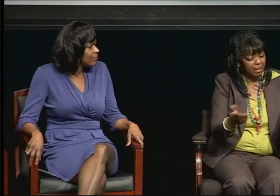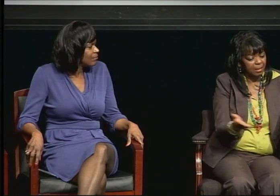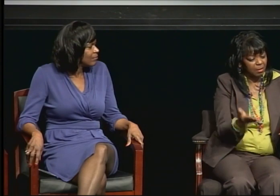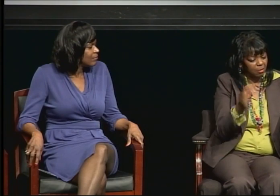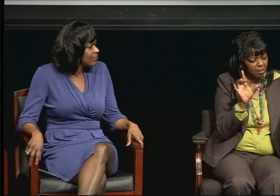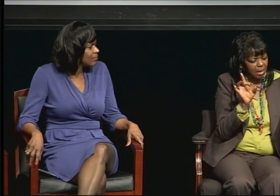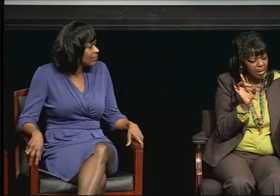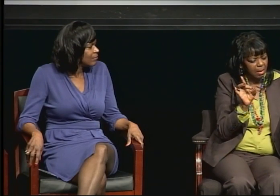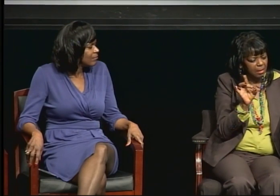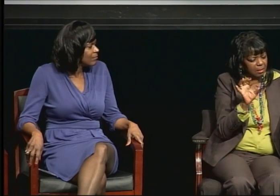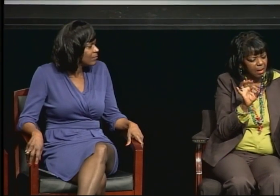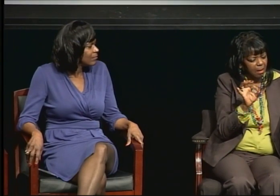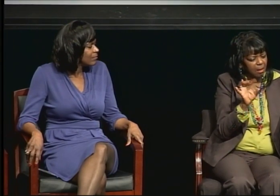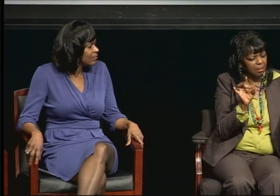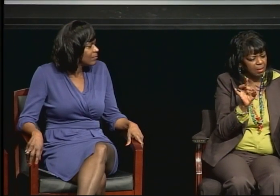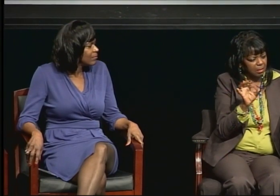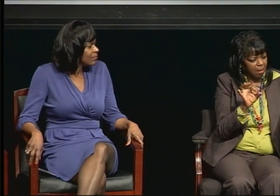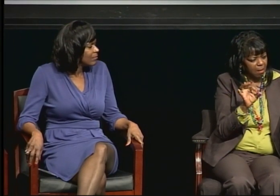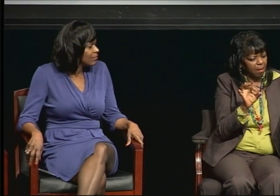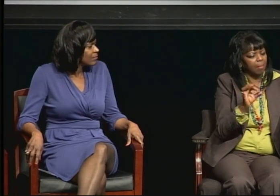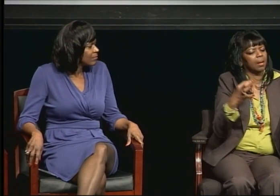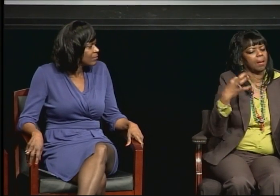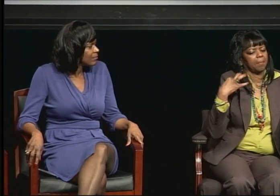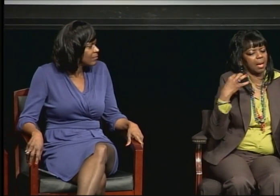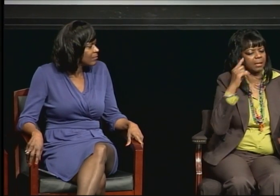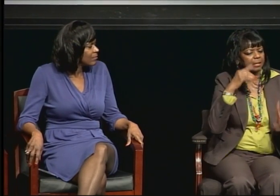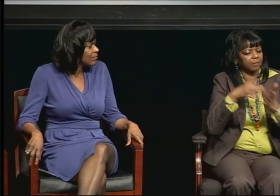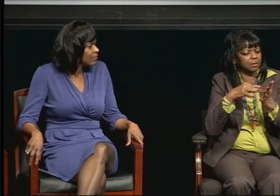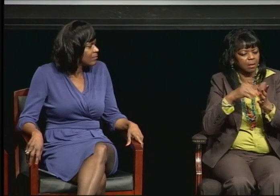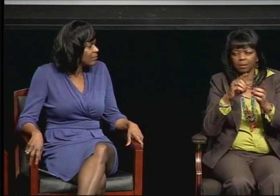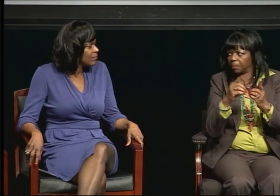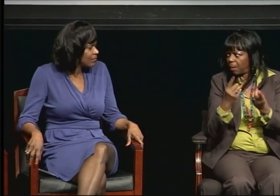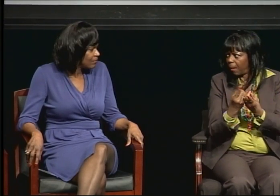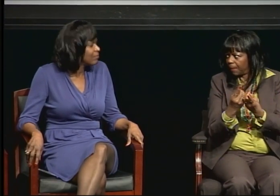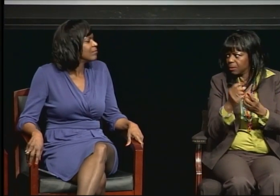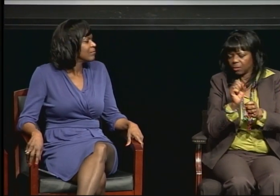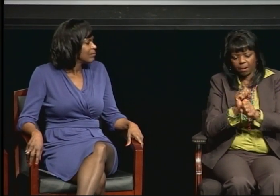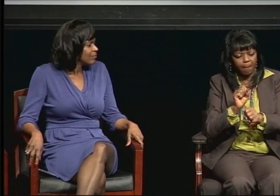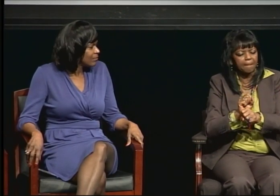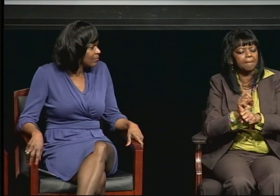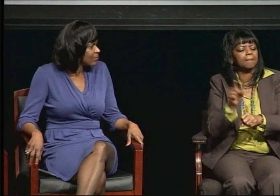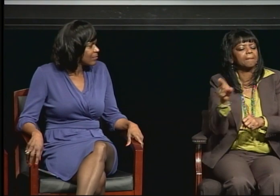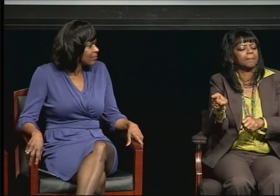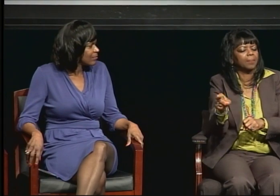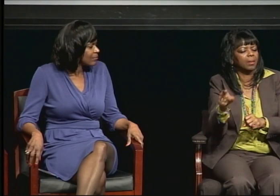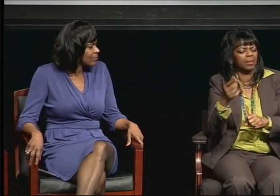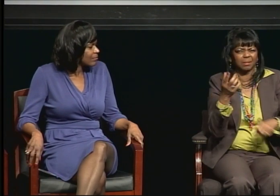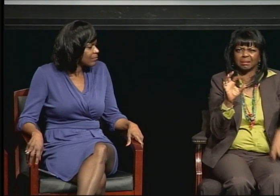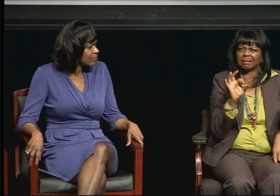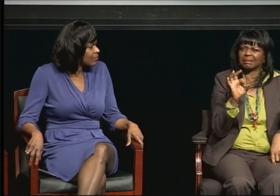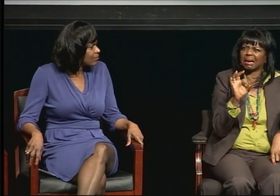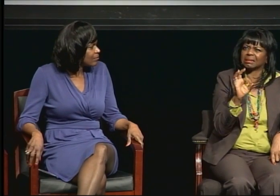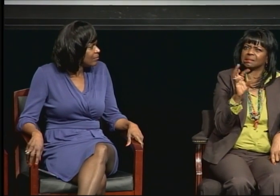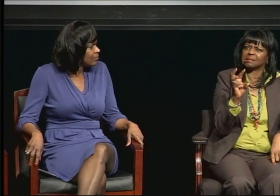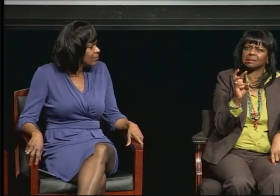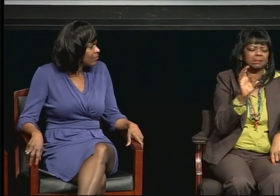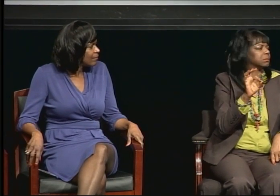Sorry; got into the program in '88. And then in 1996 I started my PhD studies.